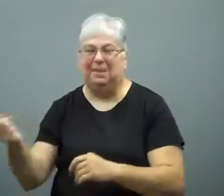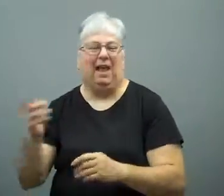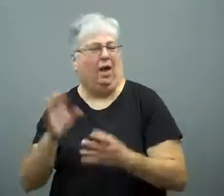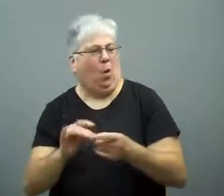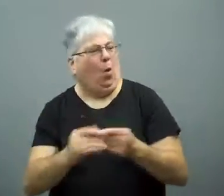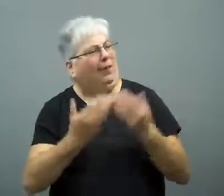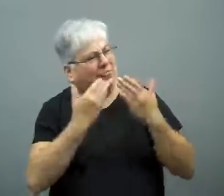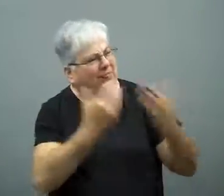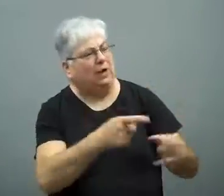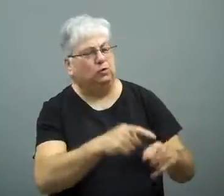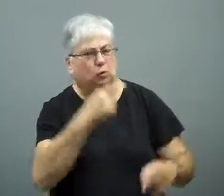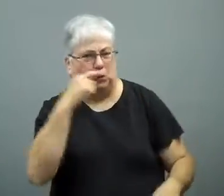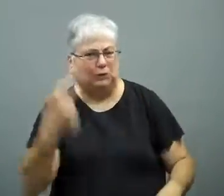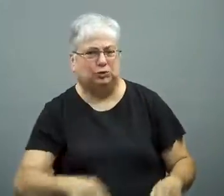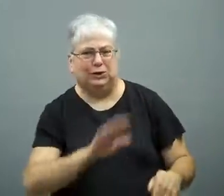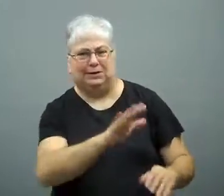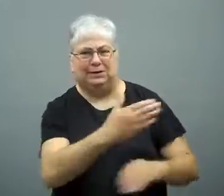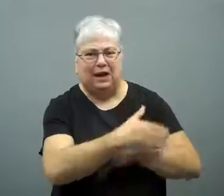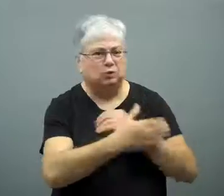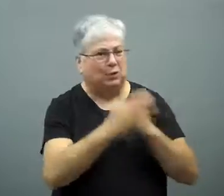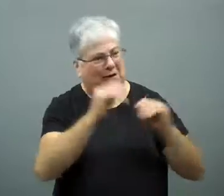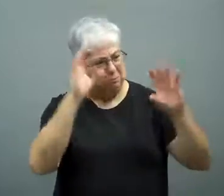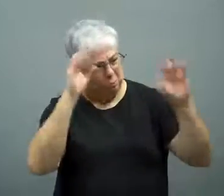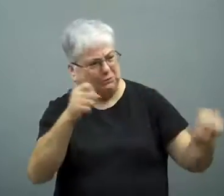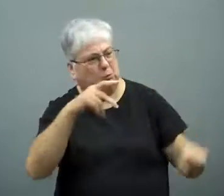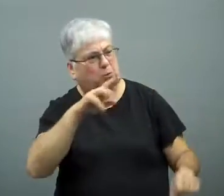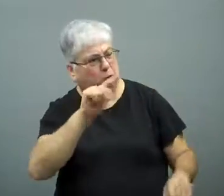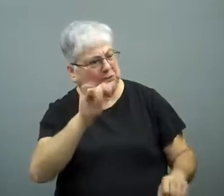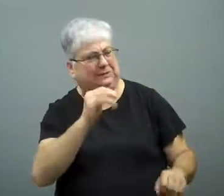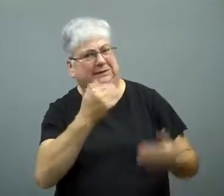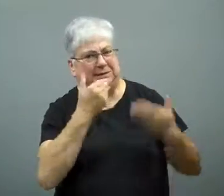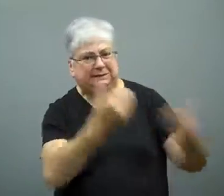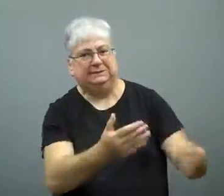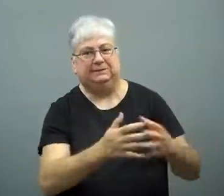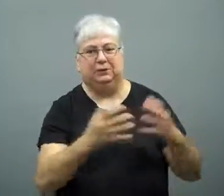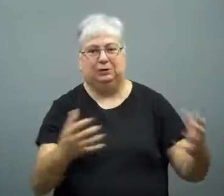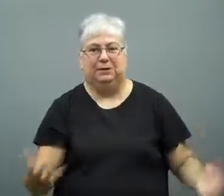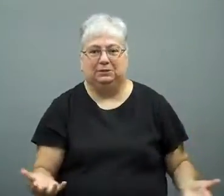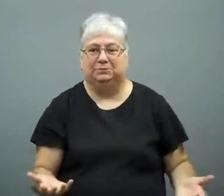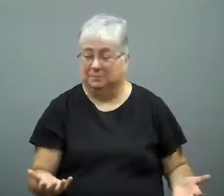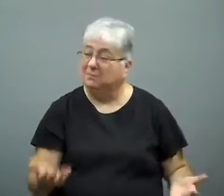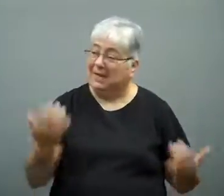He thanked Russia and President Putin.